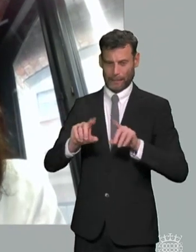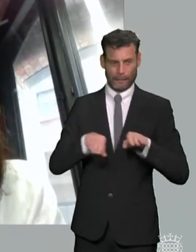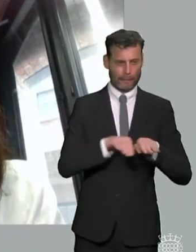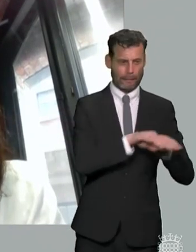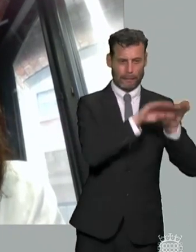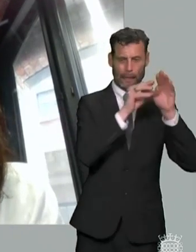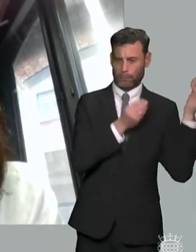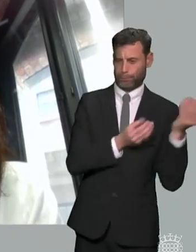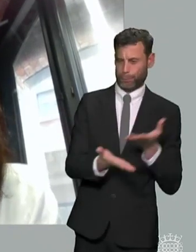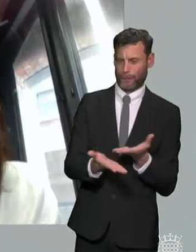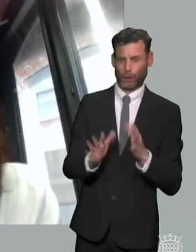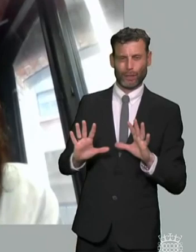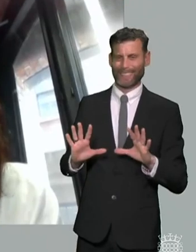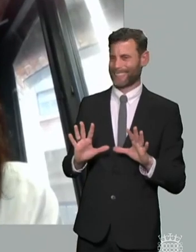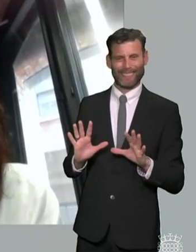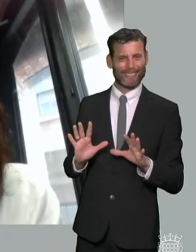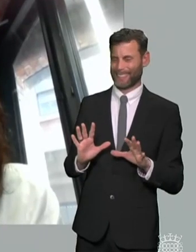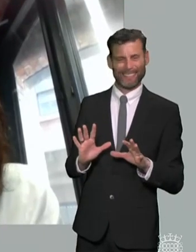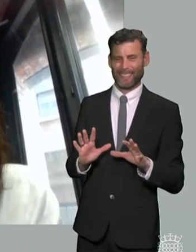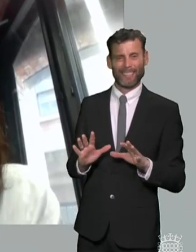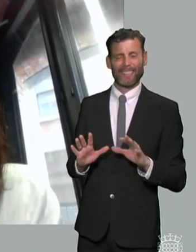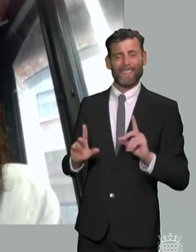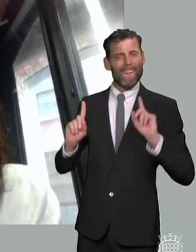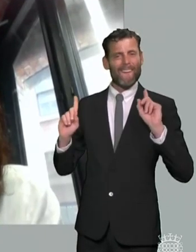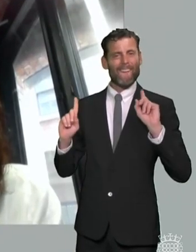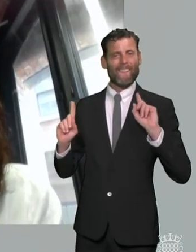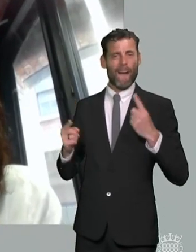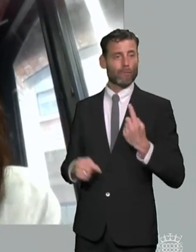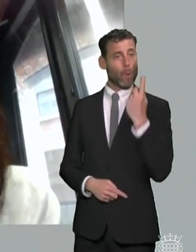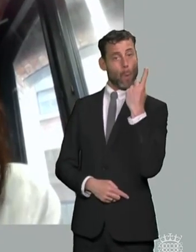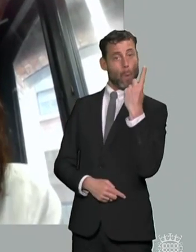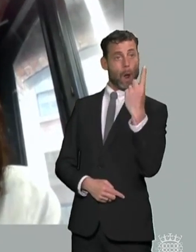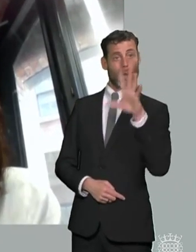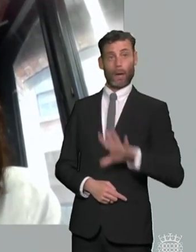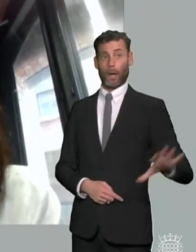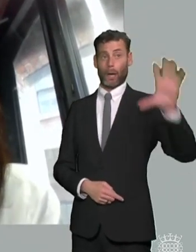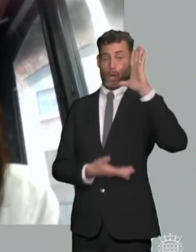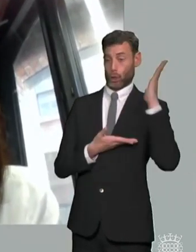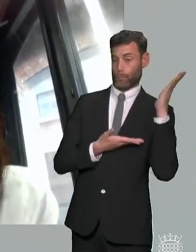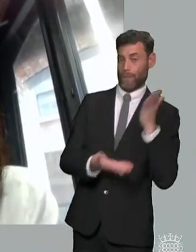away from that kind of high level individualized um focus on individualized need and individualized